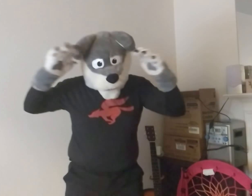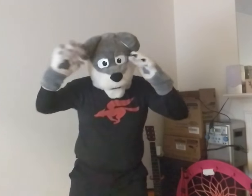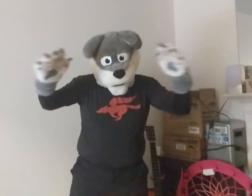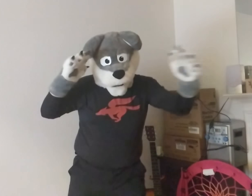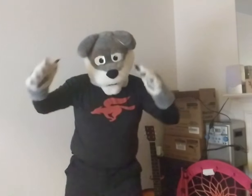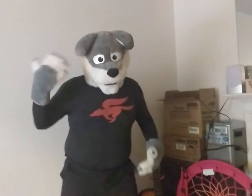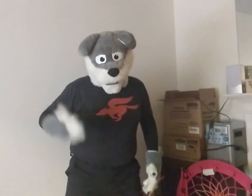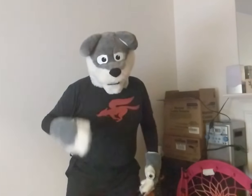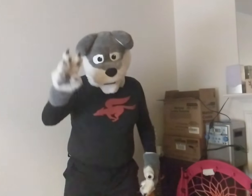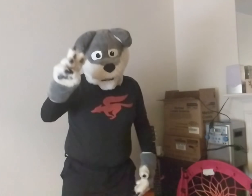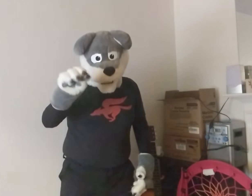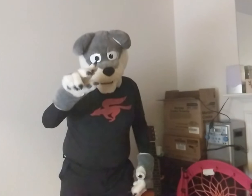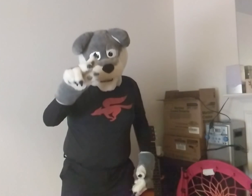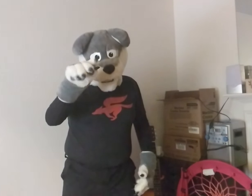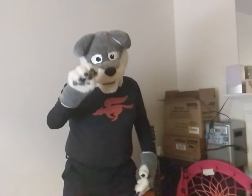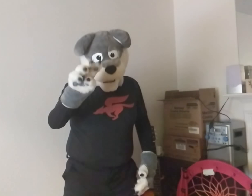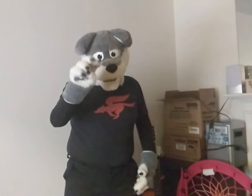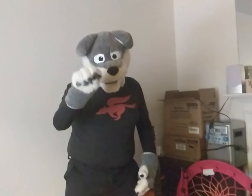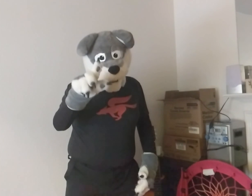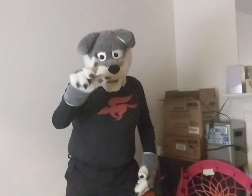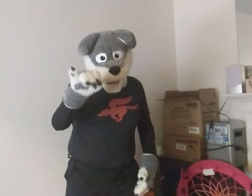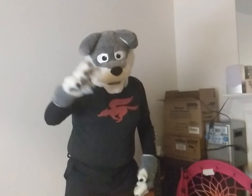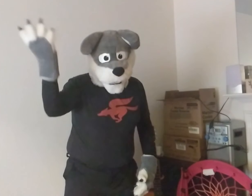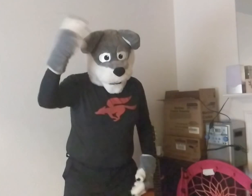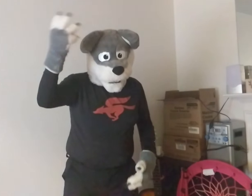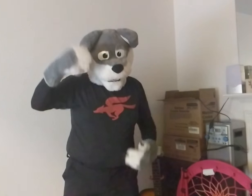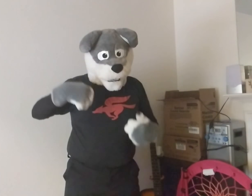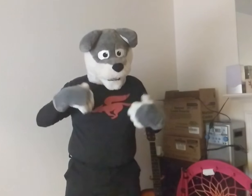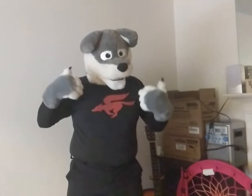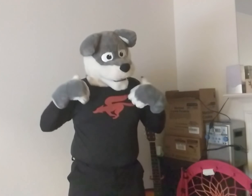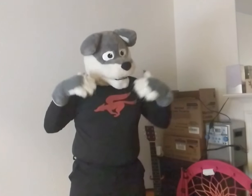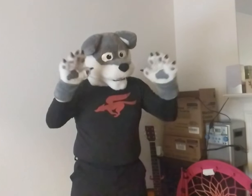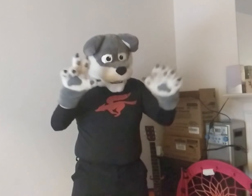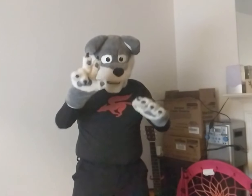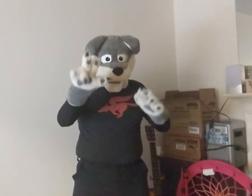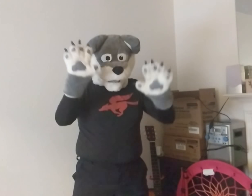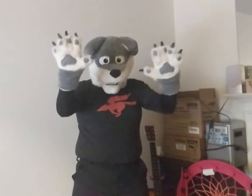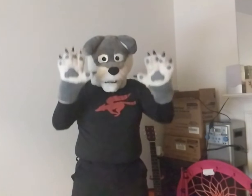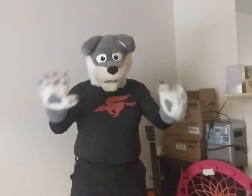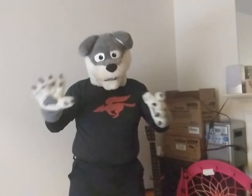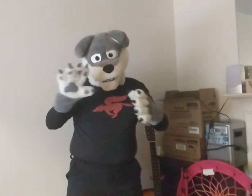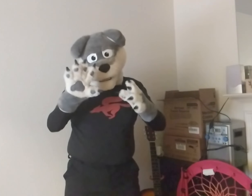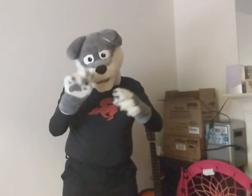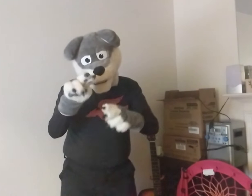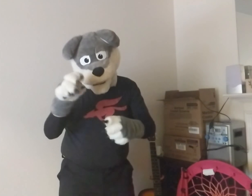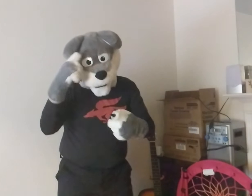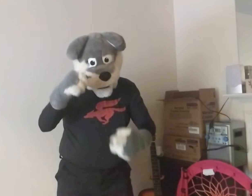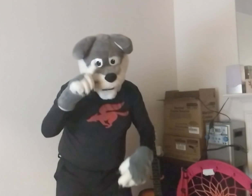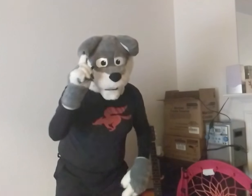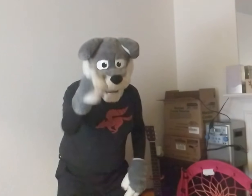Hello! I am Wakewolf (sign name). I have three great news for you!